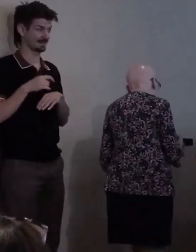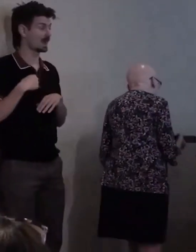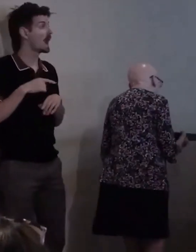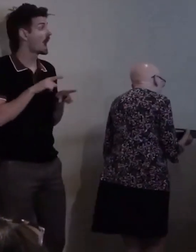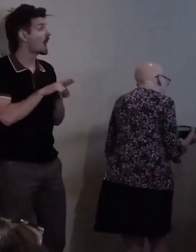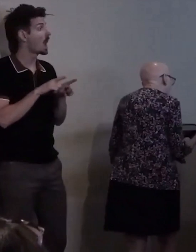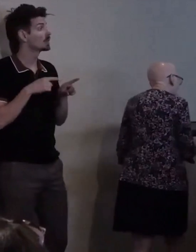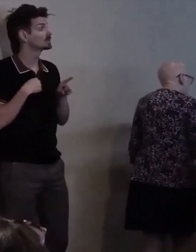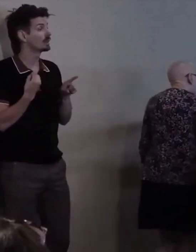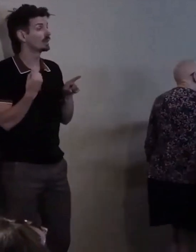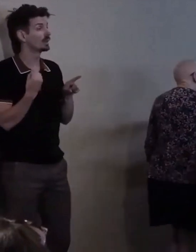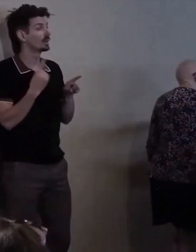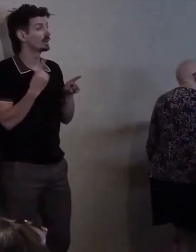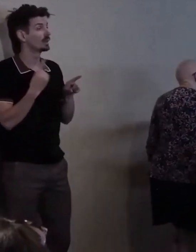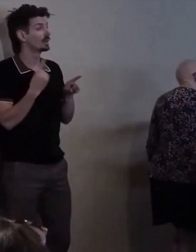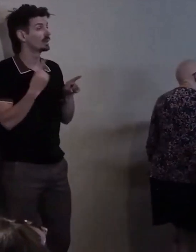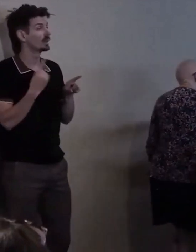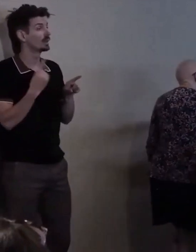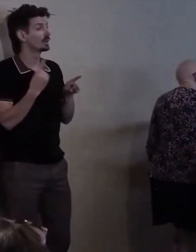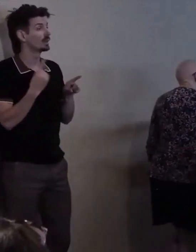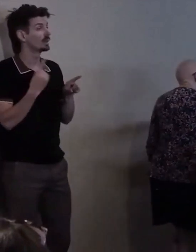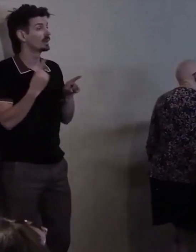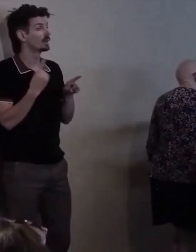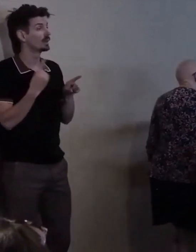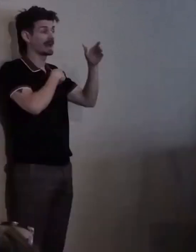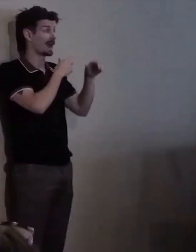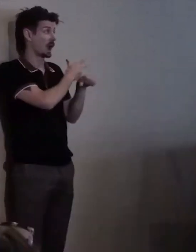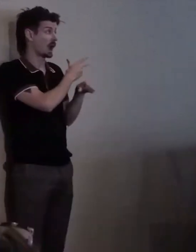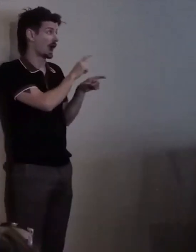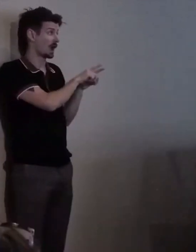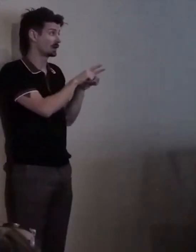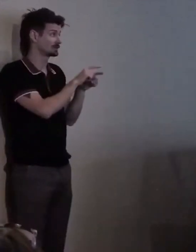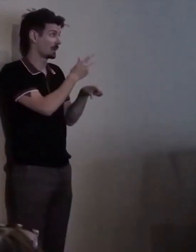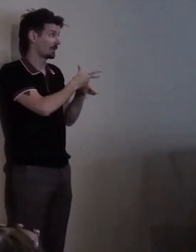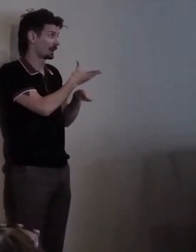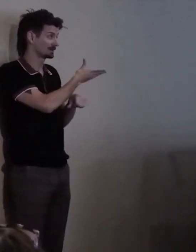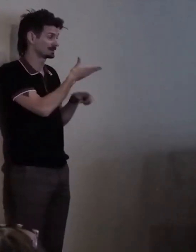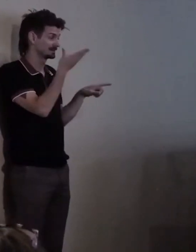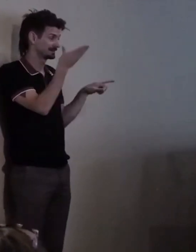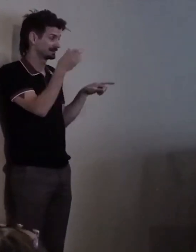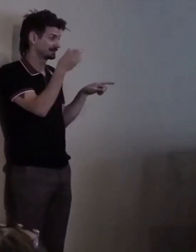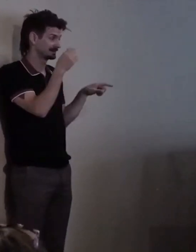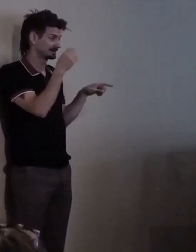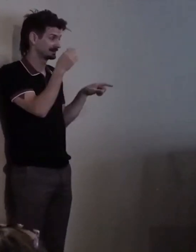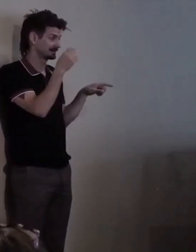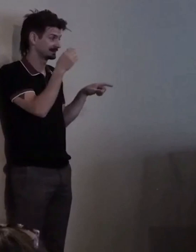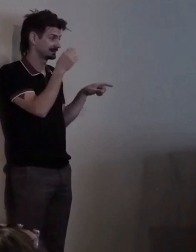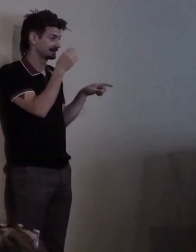and I am also parked at a meter, so.... Maybe we have the beginning of a... Where’s Kevin?